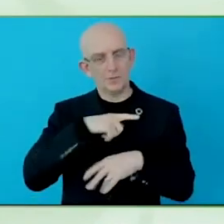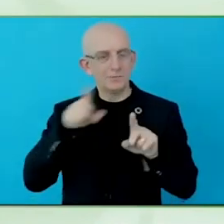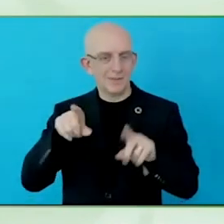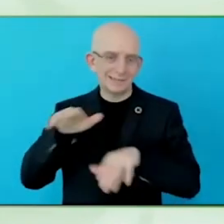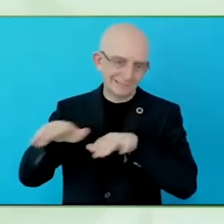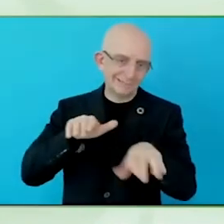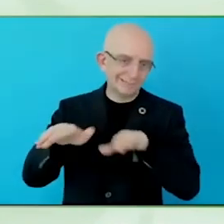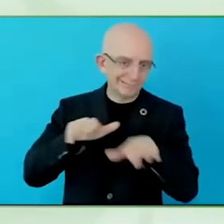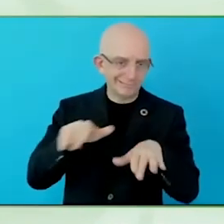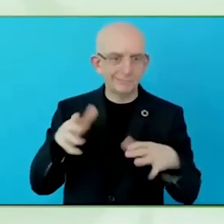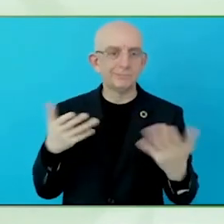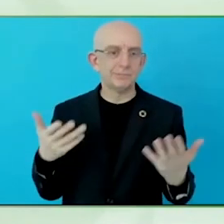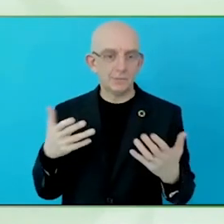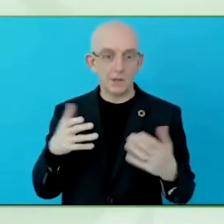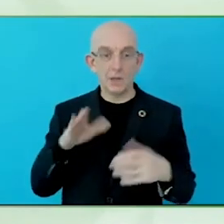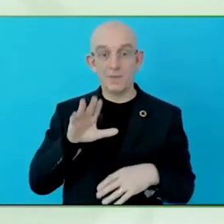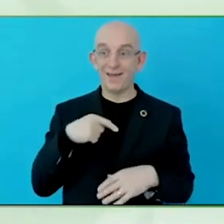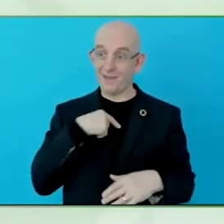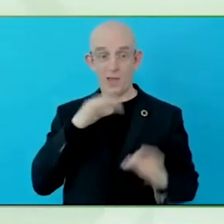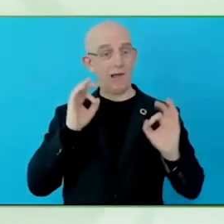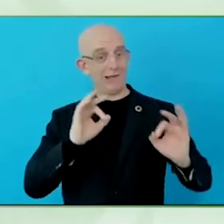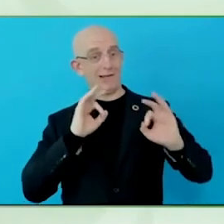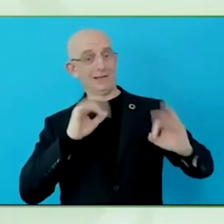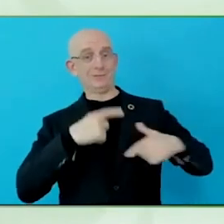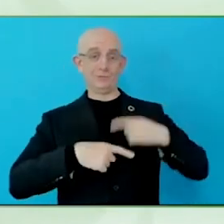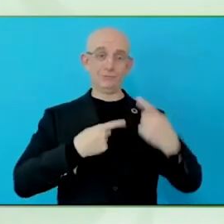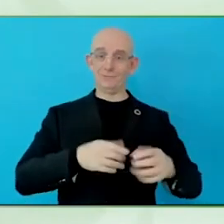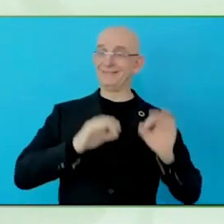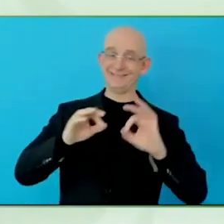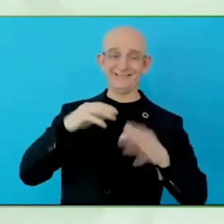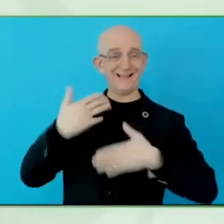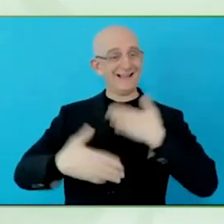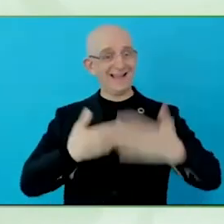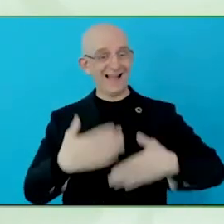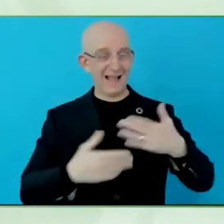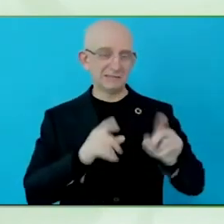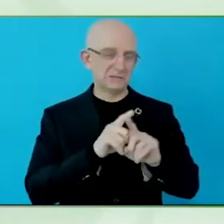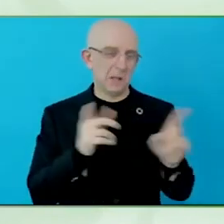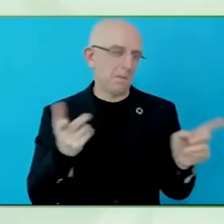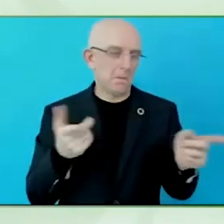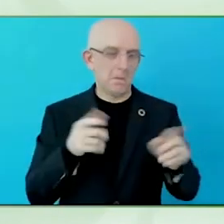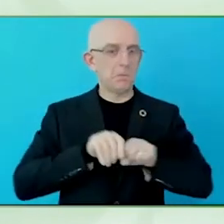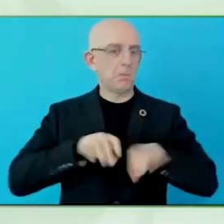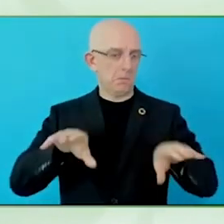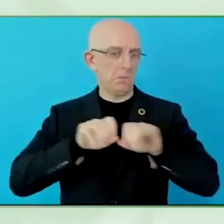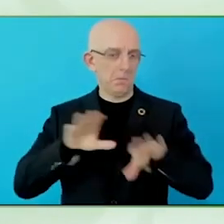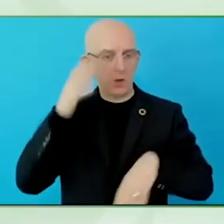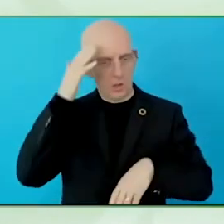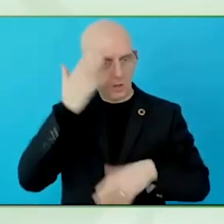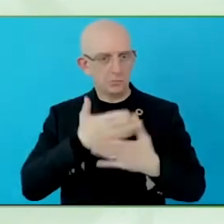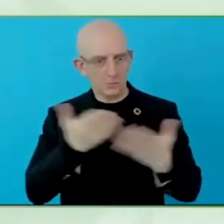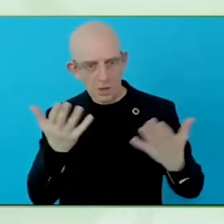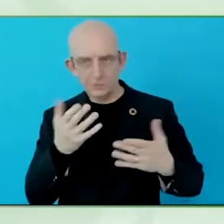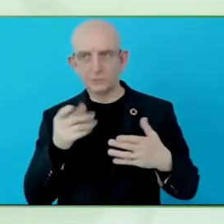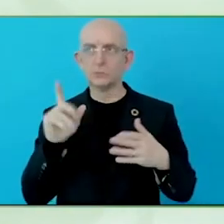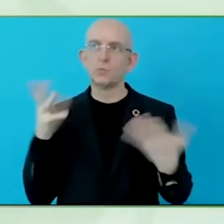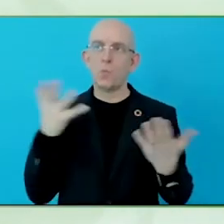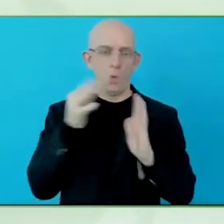of inclusion matters, principles of diversity, equity for everyone, including persons with disabilities, and that is equally important for